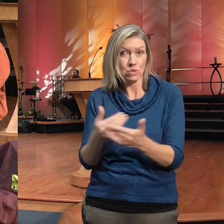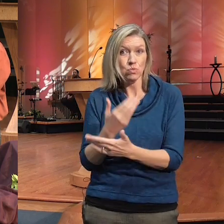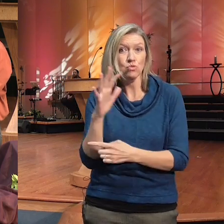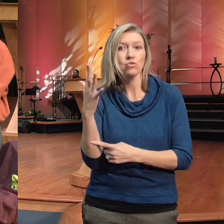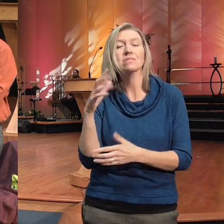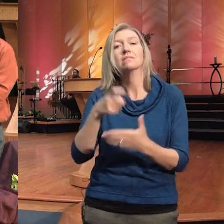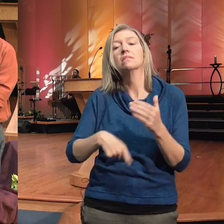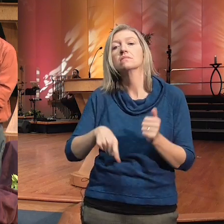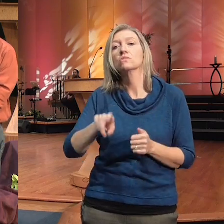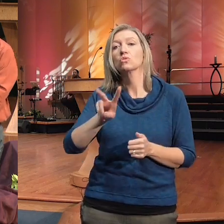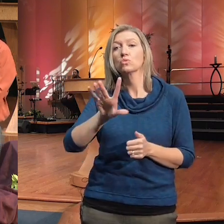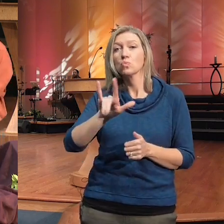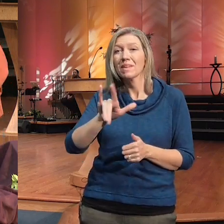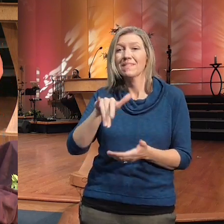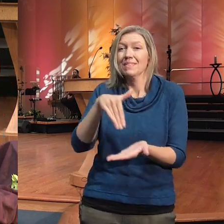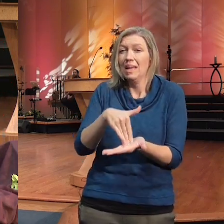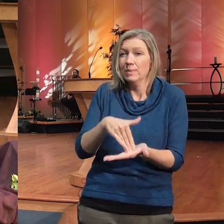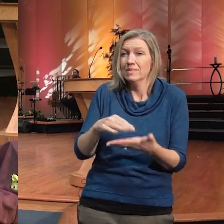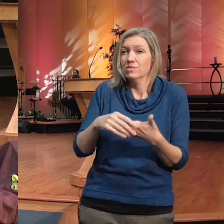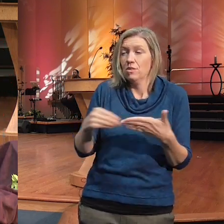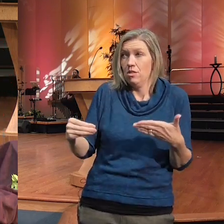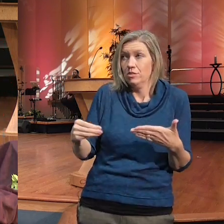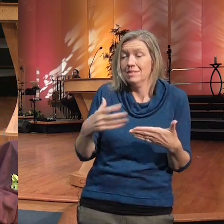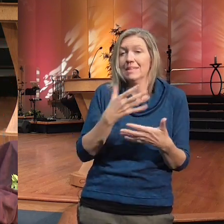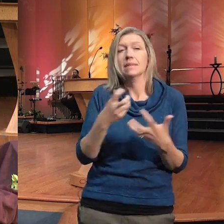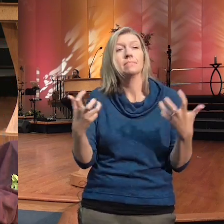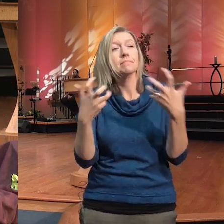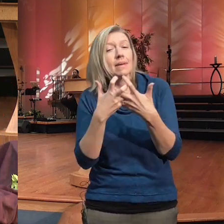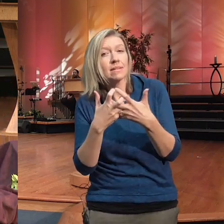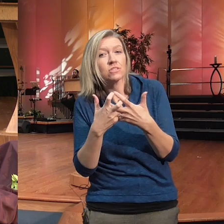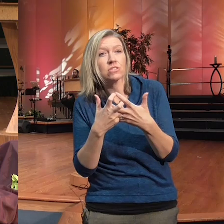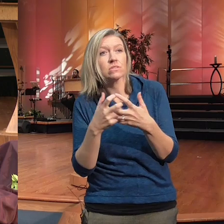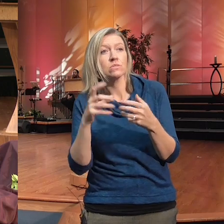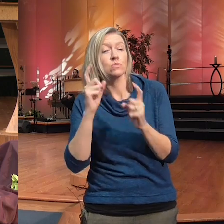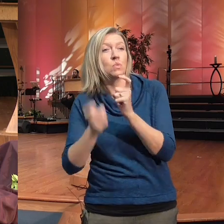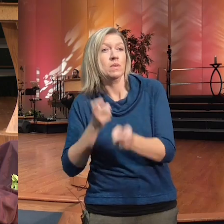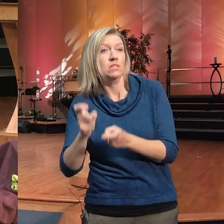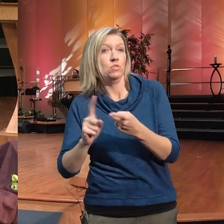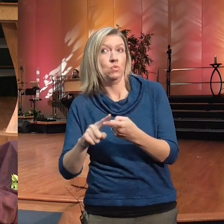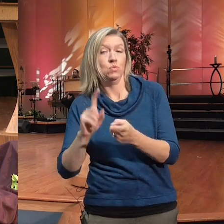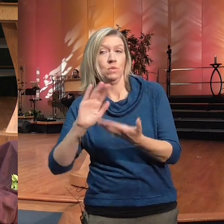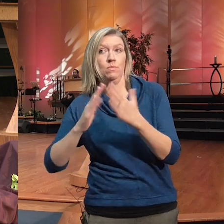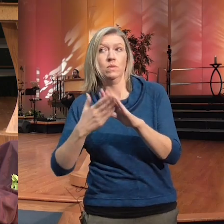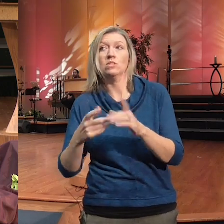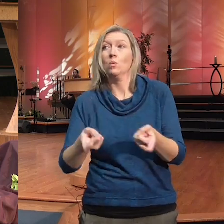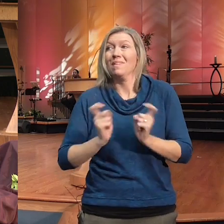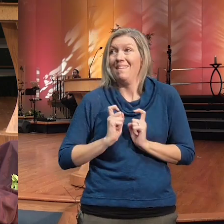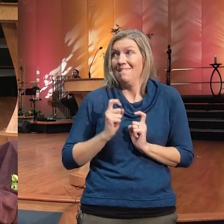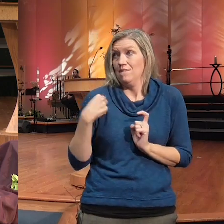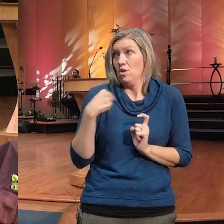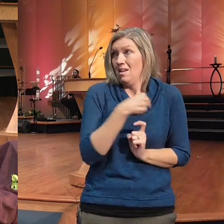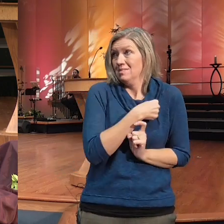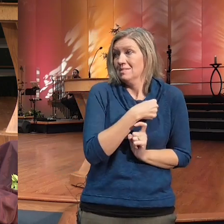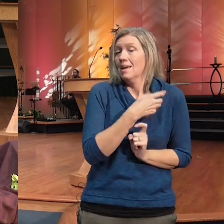donation to the community so they are gifted us that 25,000 and we are asking you today if you are